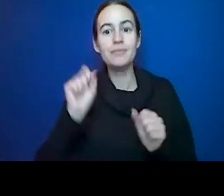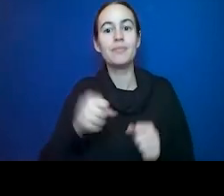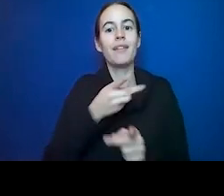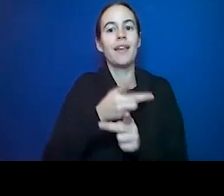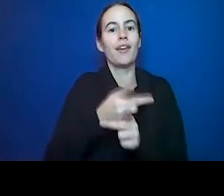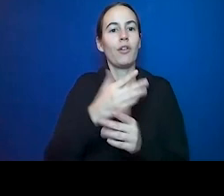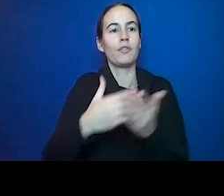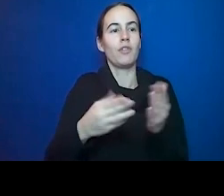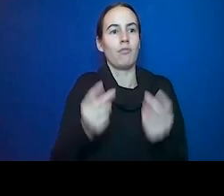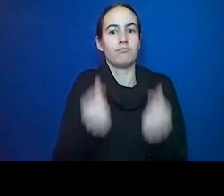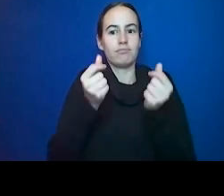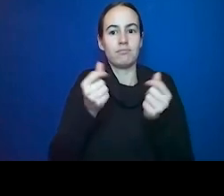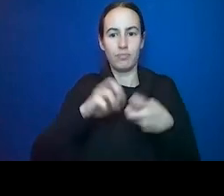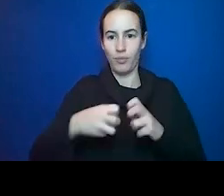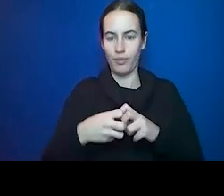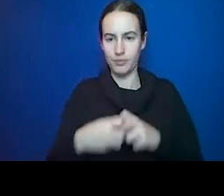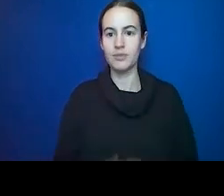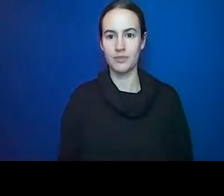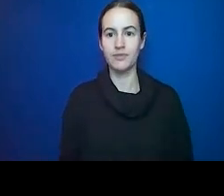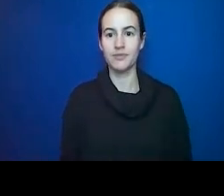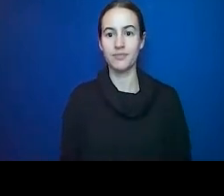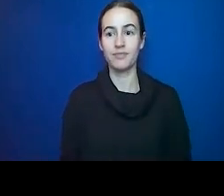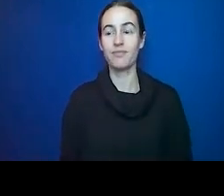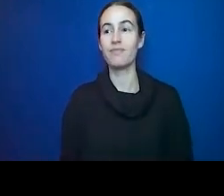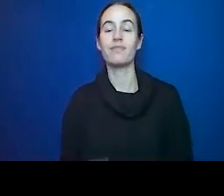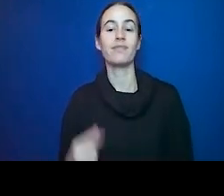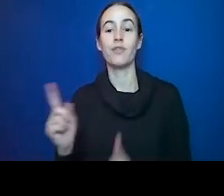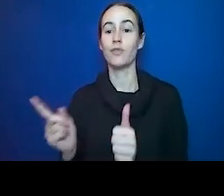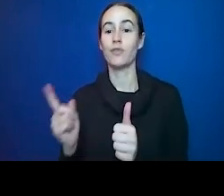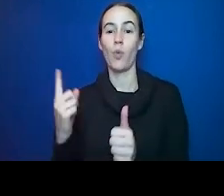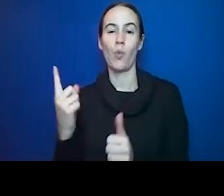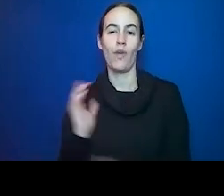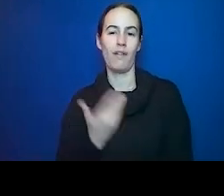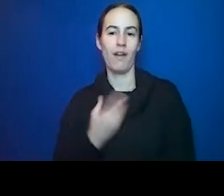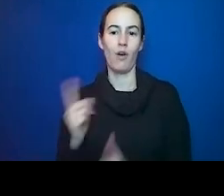first patients had a -- was having angina. On the treadmill